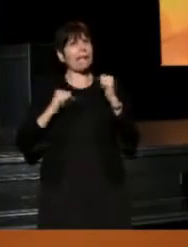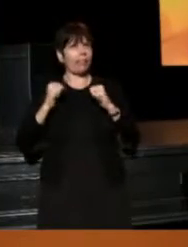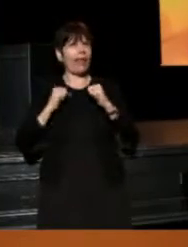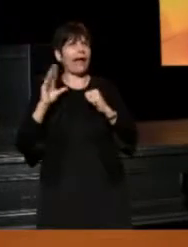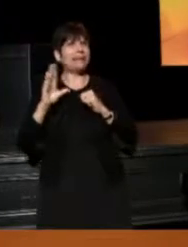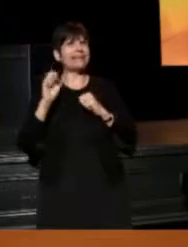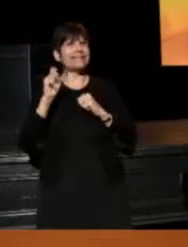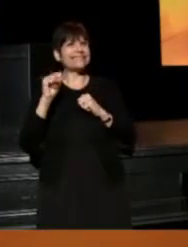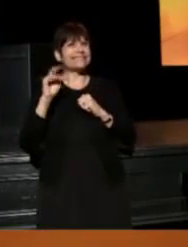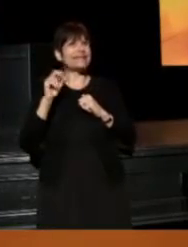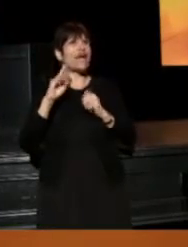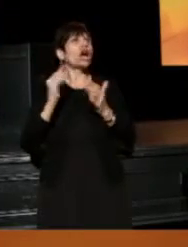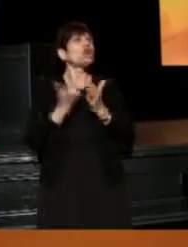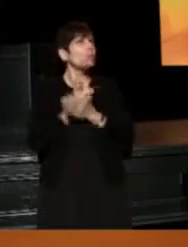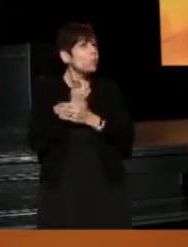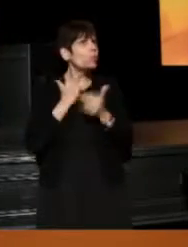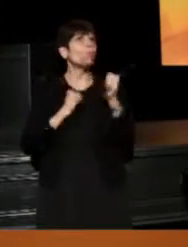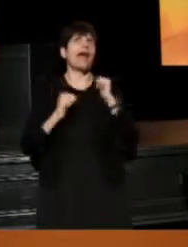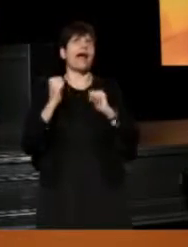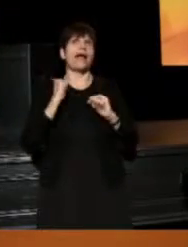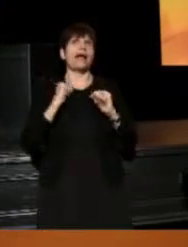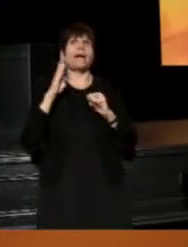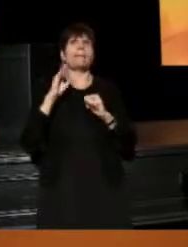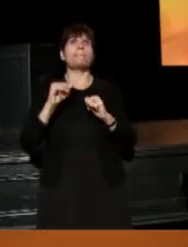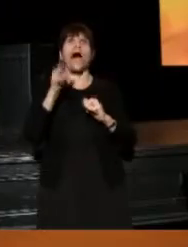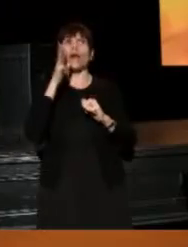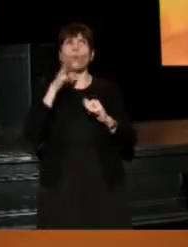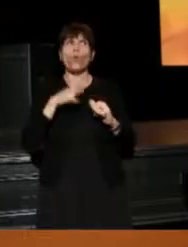a new play by a woman playwright.